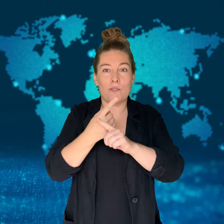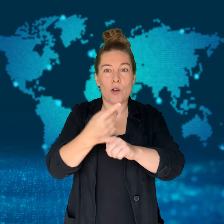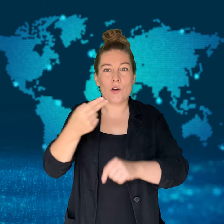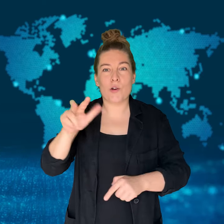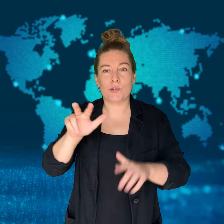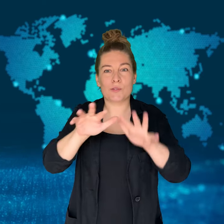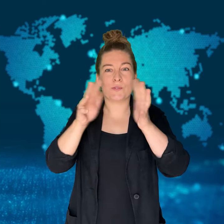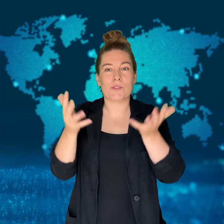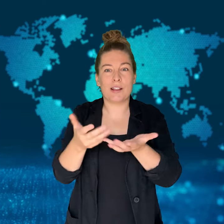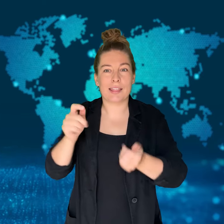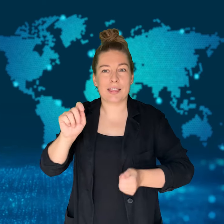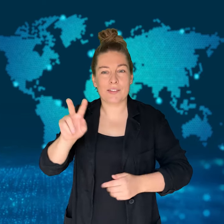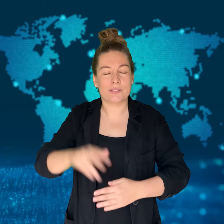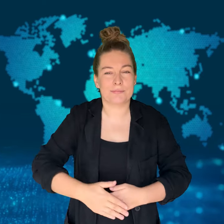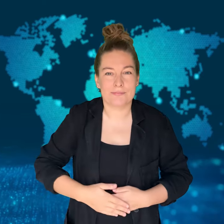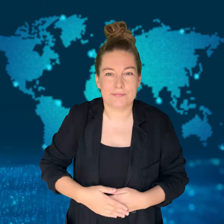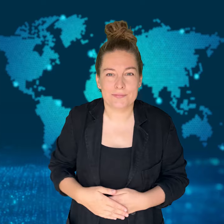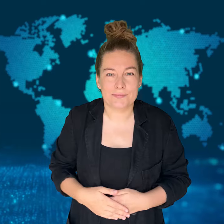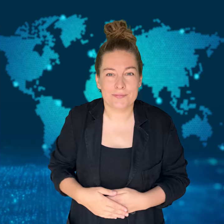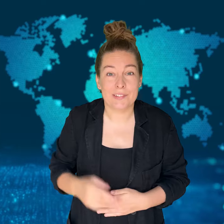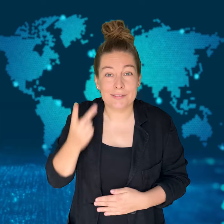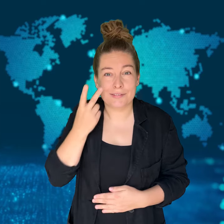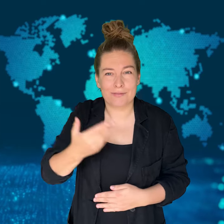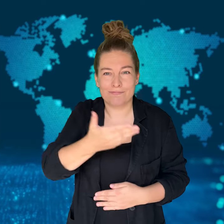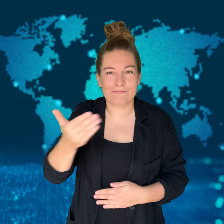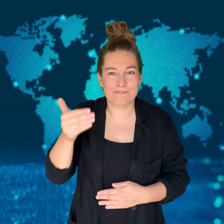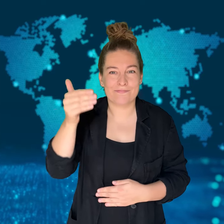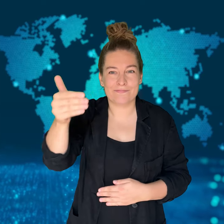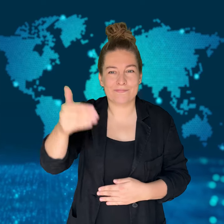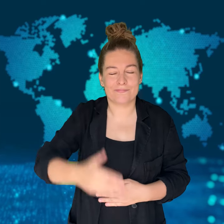get new video updates! See you next time!